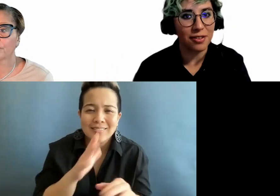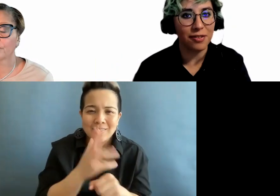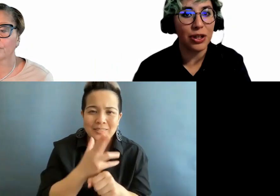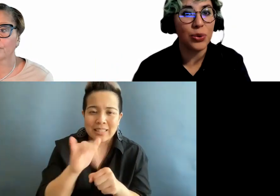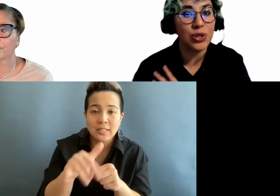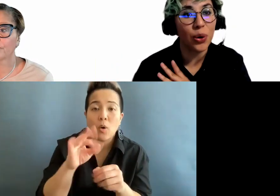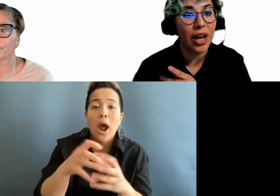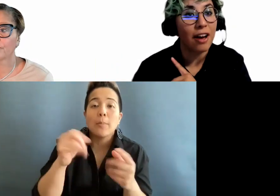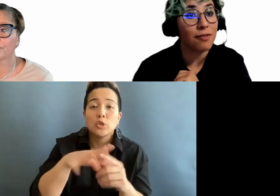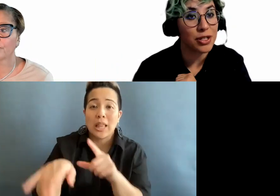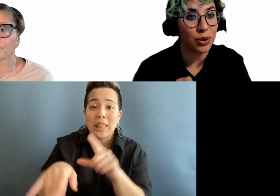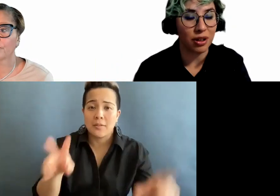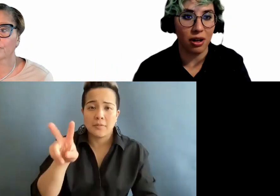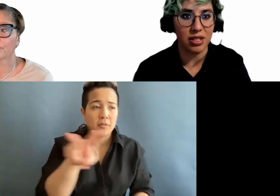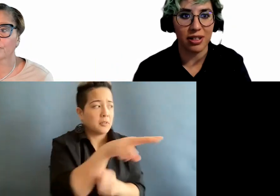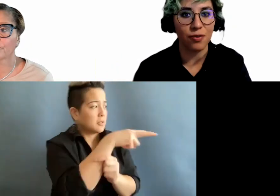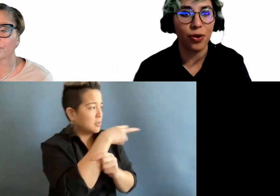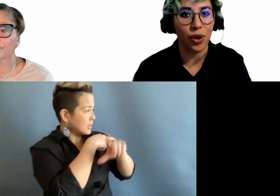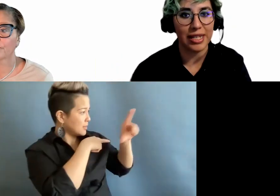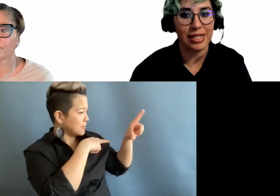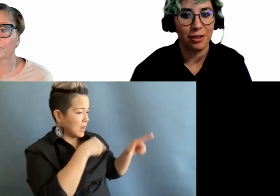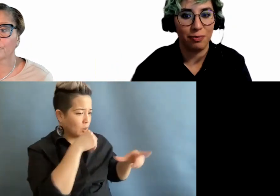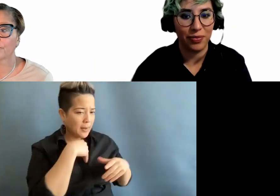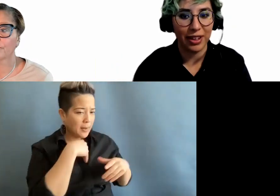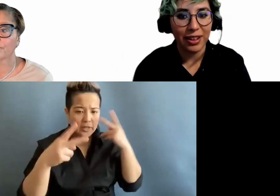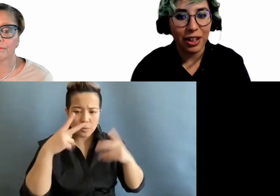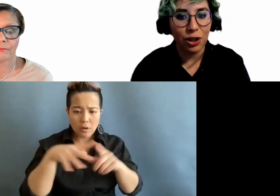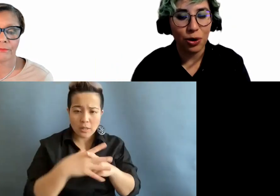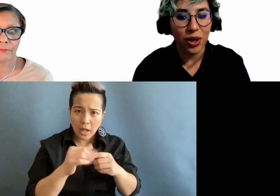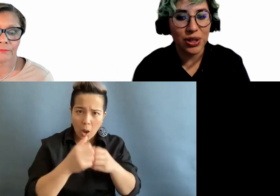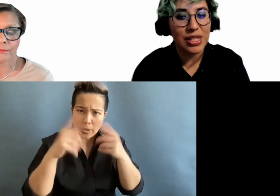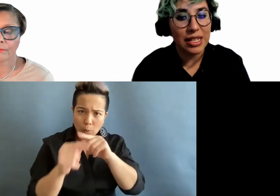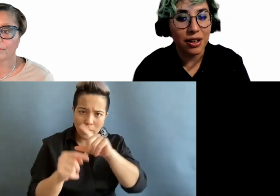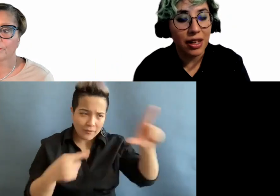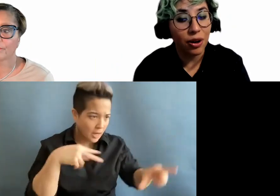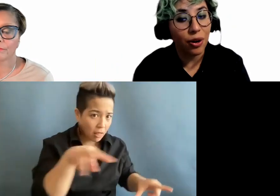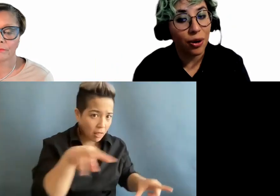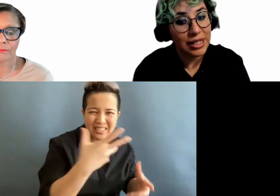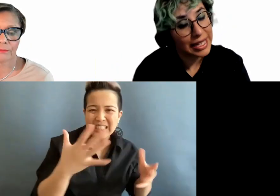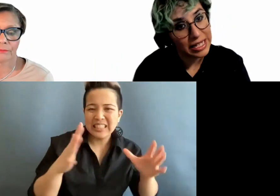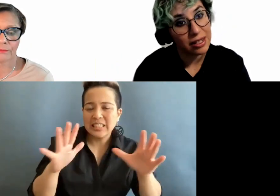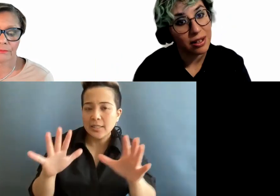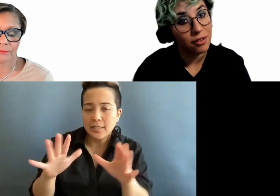if you don't have visual context for it. You want to consider the orientation of